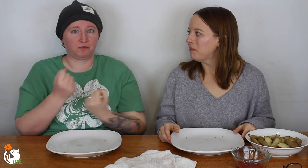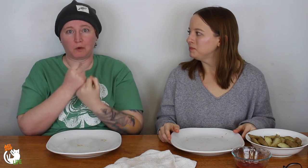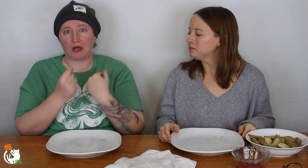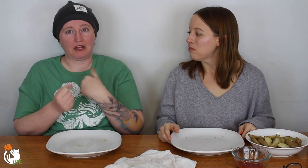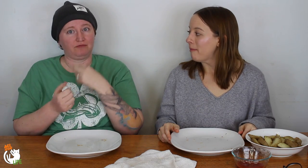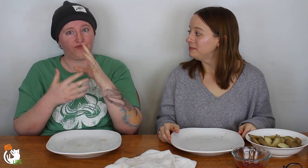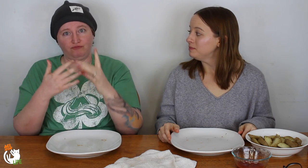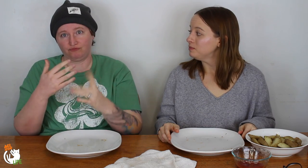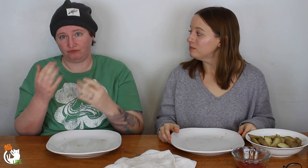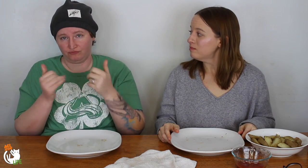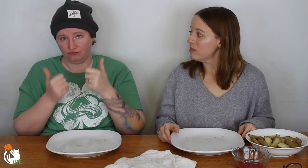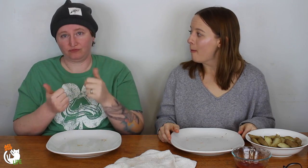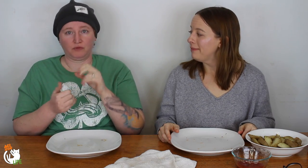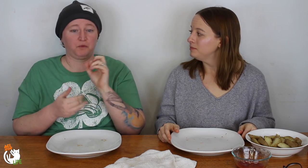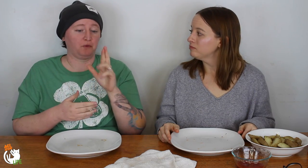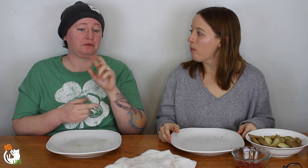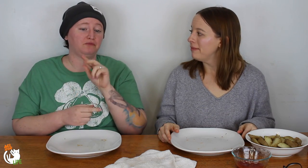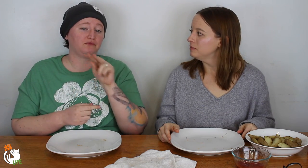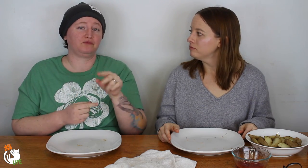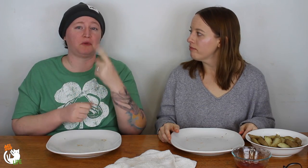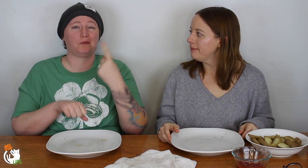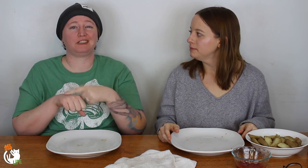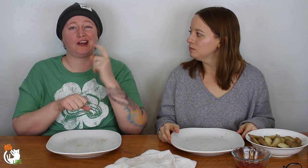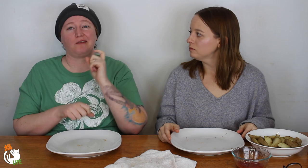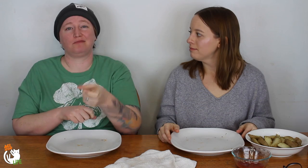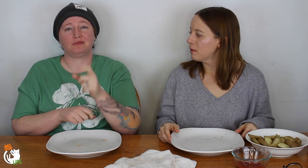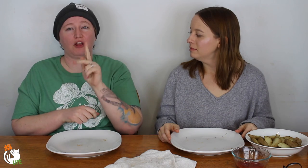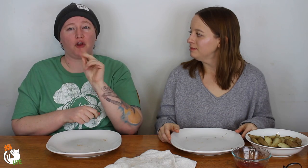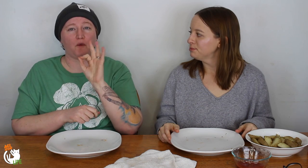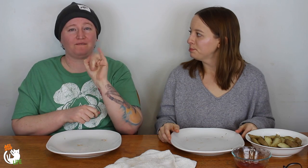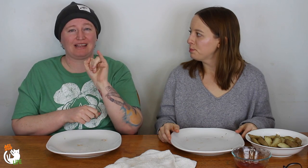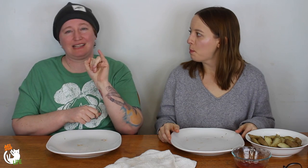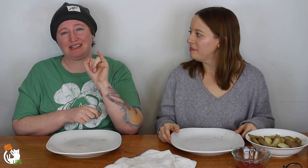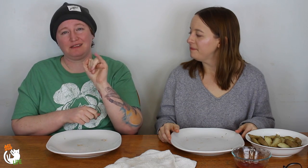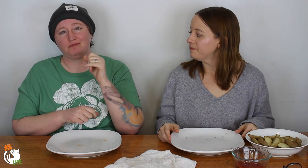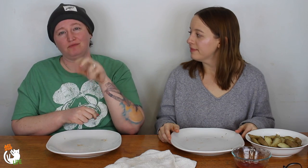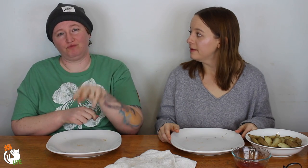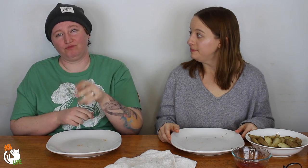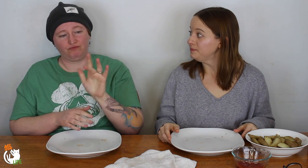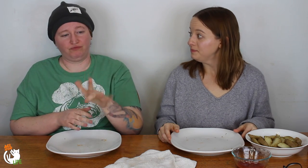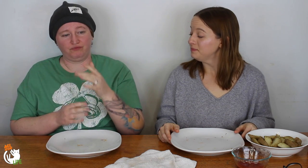that you can do and support us in that way. Or you can do a one-time donation through Ko-fi.